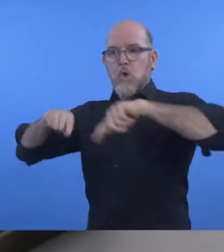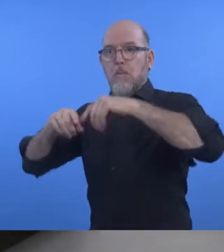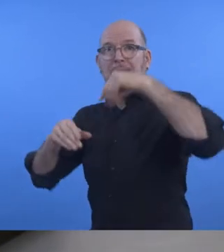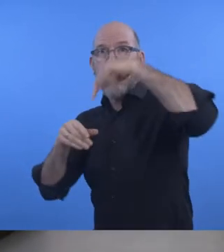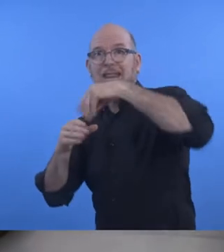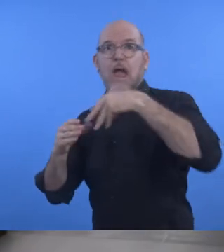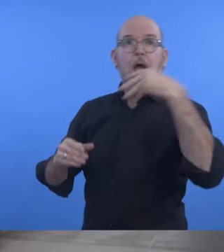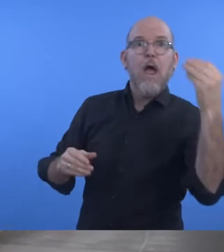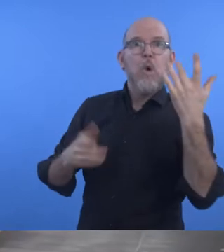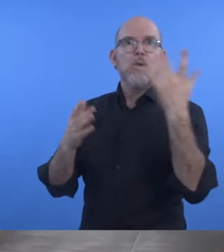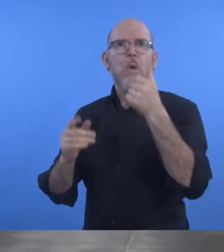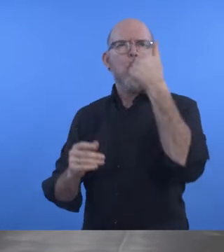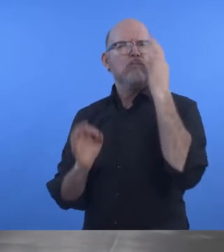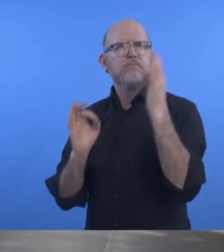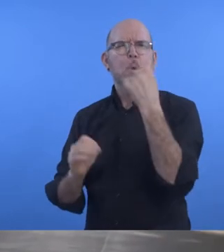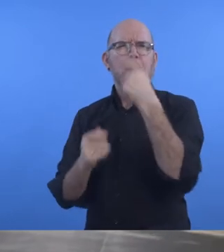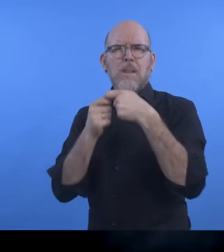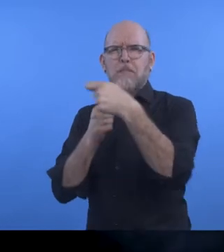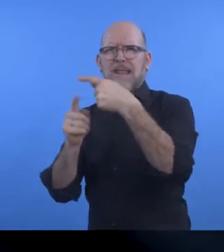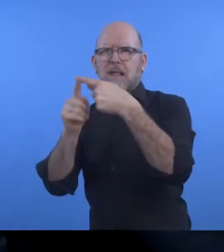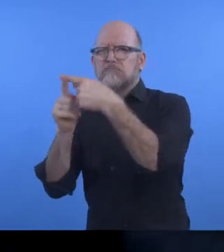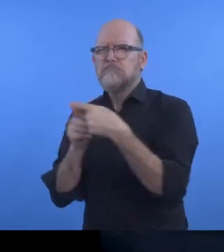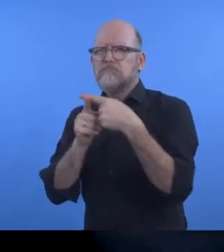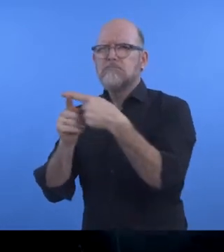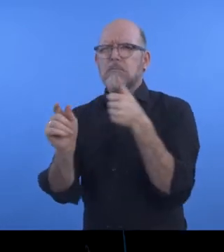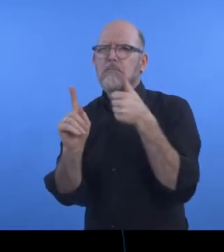and outdoors with a location accuracy of one meter.